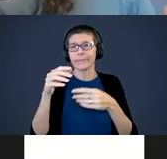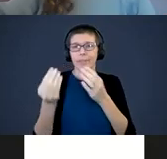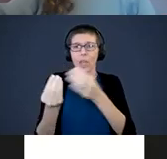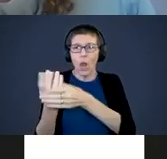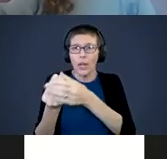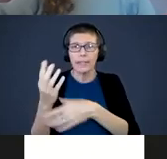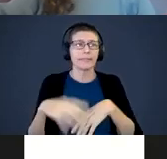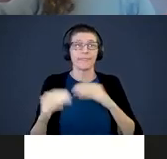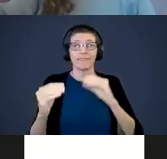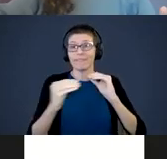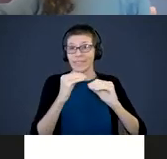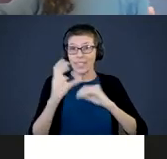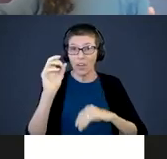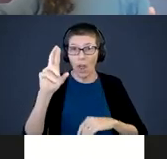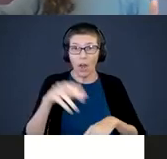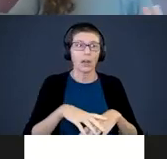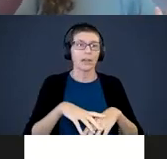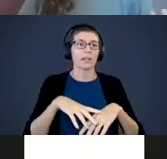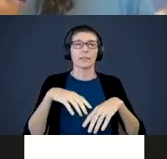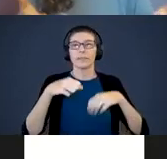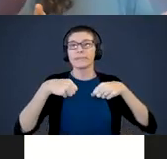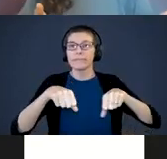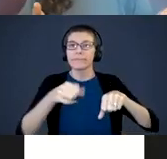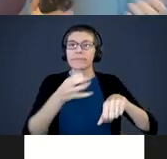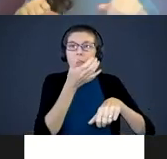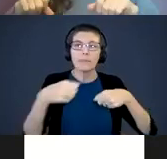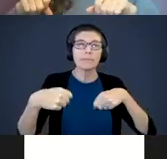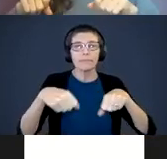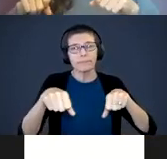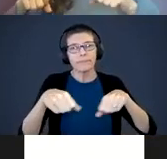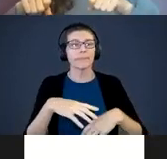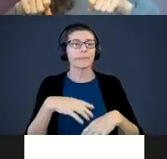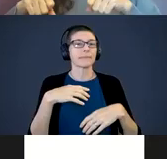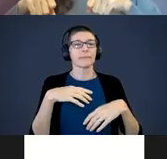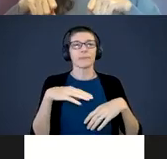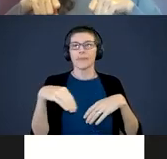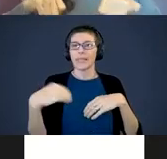lawn care, mowing the lawn and getting ready to. Give your toddler a little toy lawn mower and let